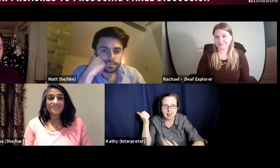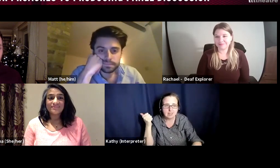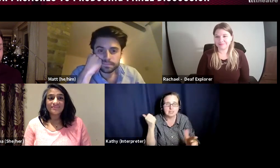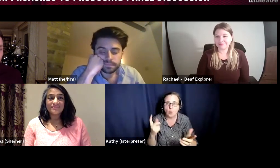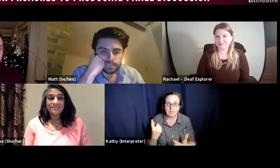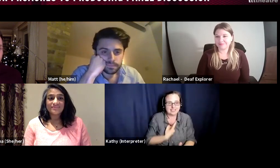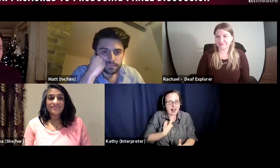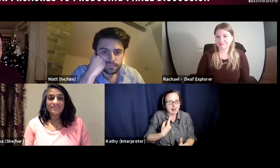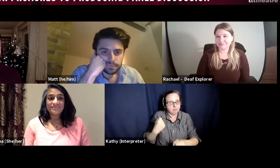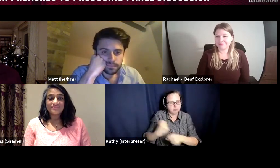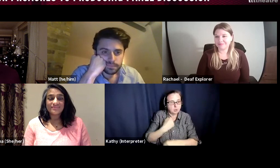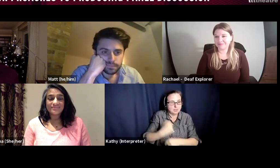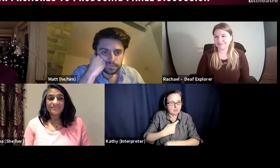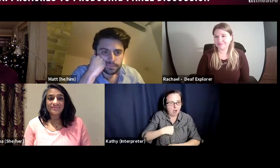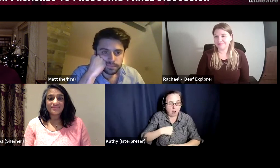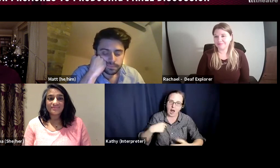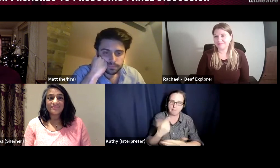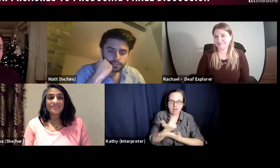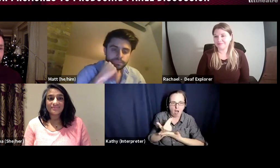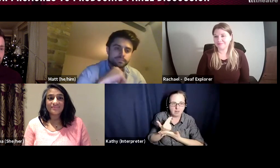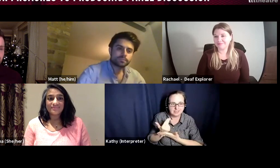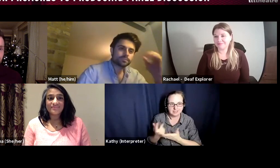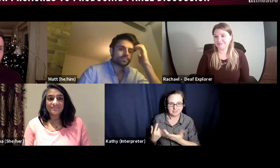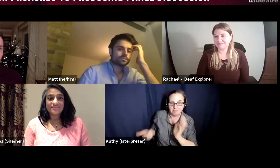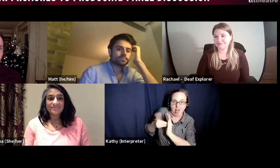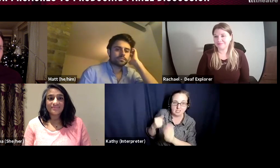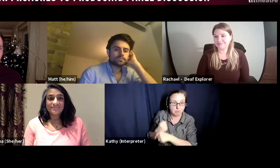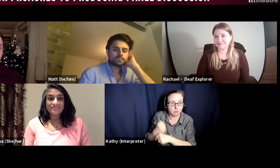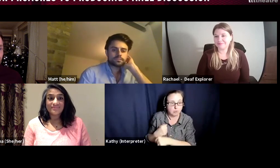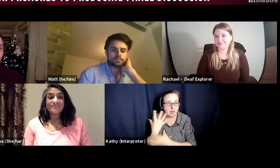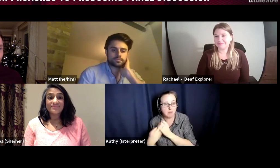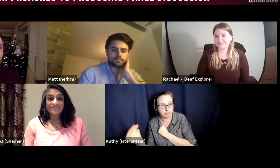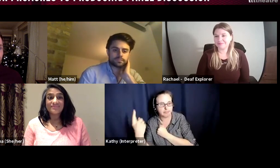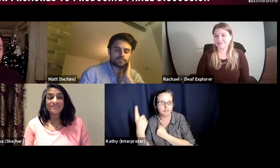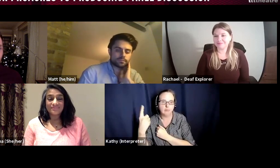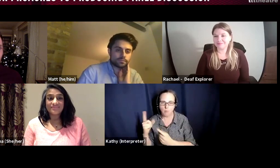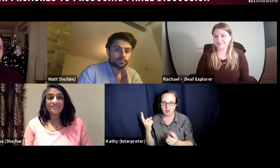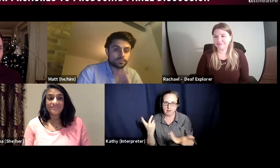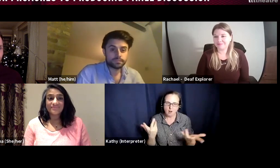as an artist or as part of a theatre company you're with and what we enjoy I imagine about the